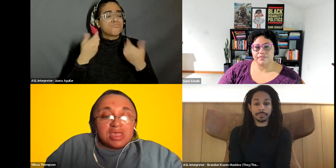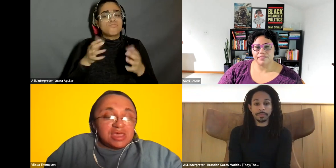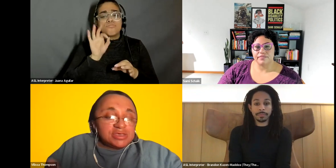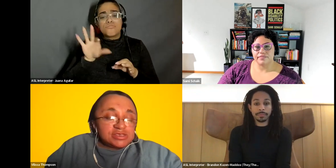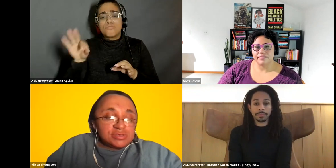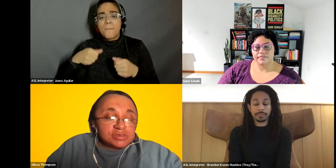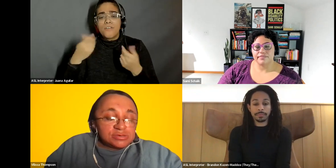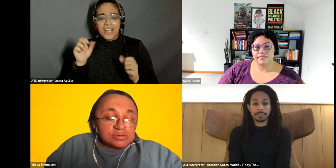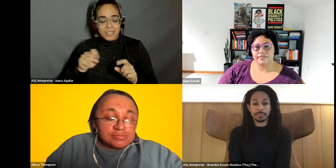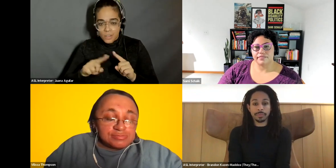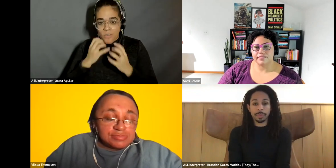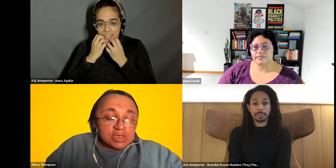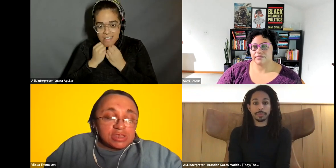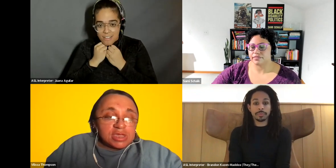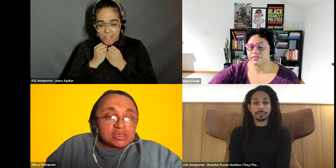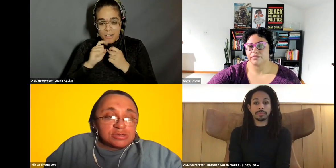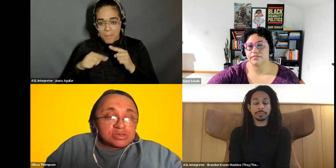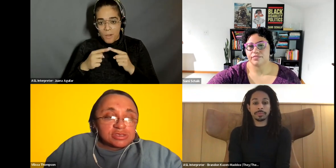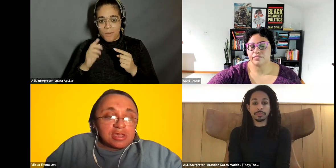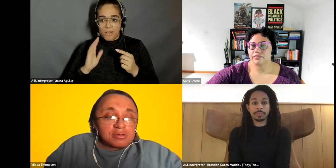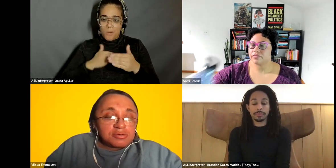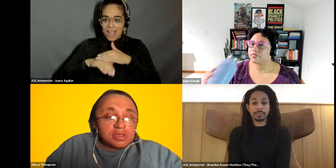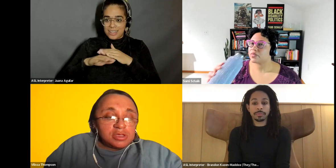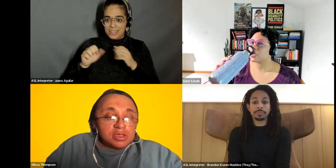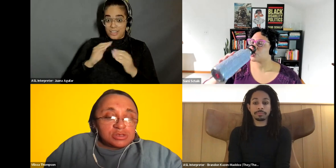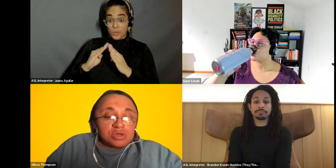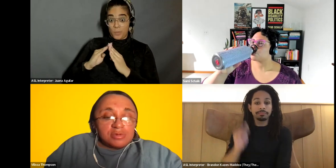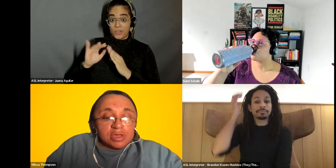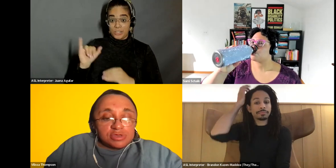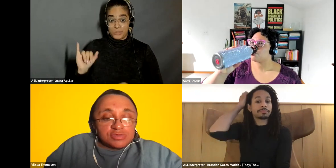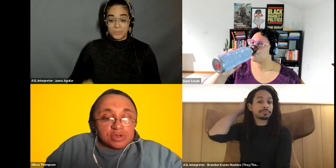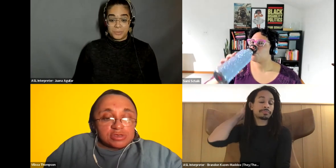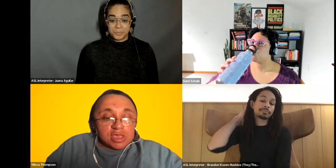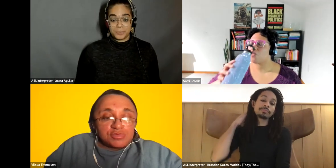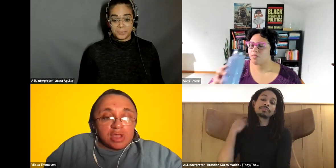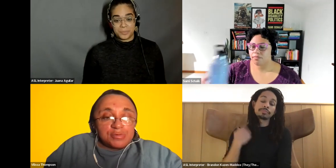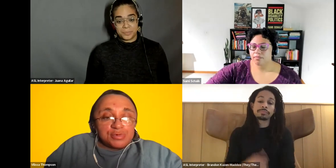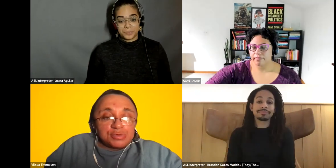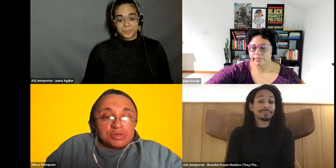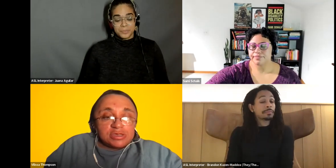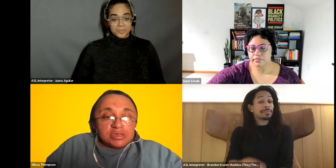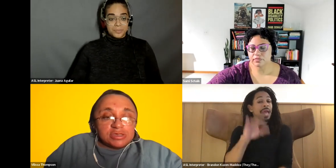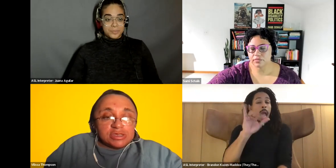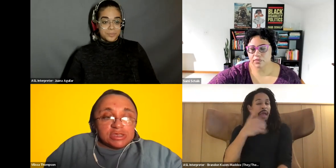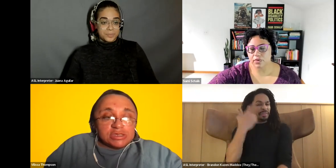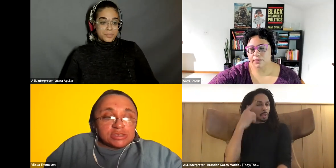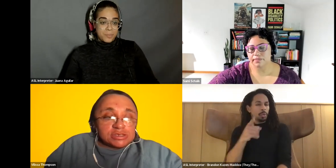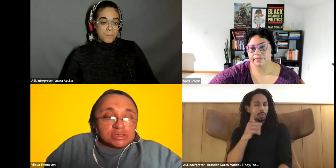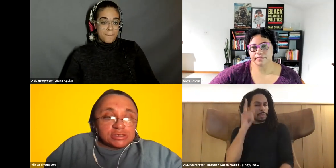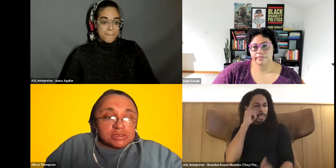Vilissa Thompson: I think something that you're connect me here to how the trauma that we experience as black people is